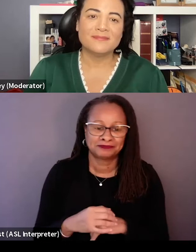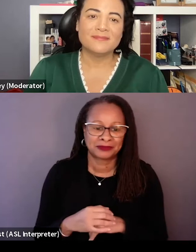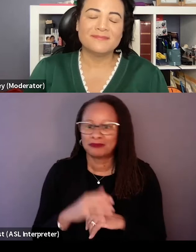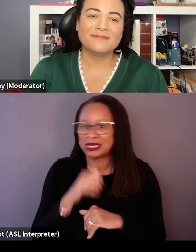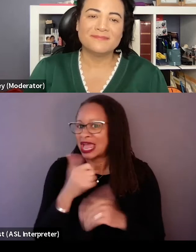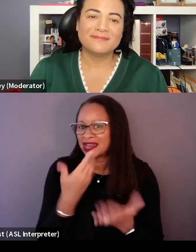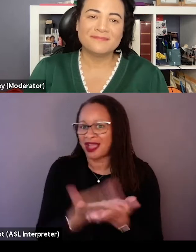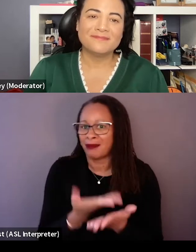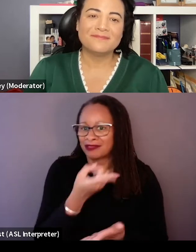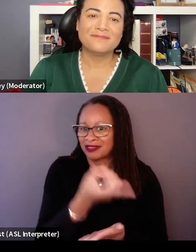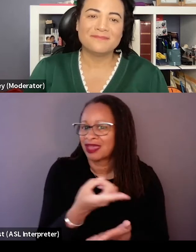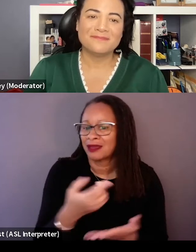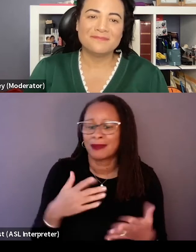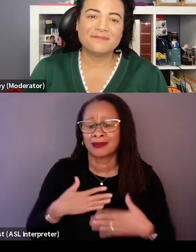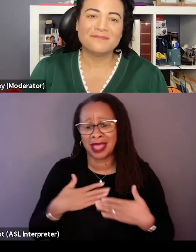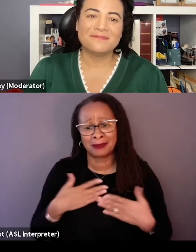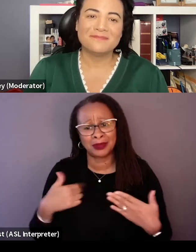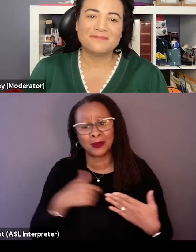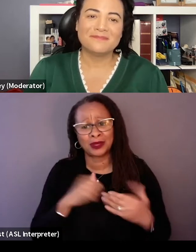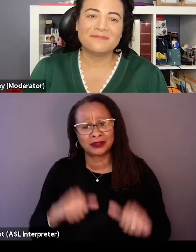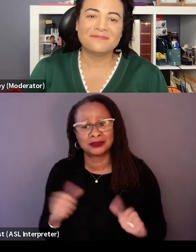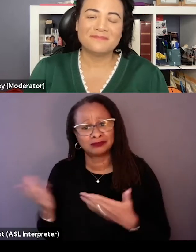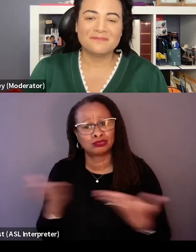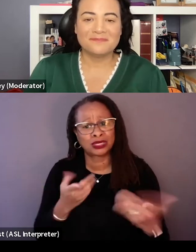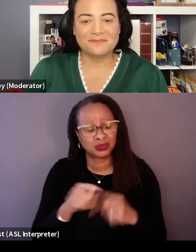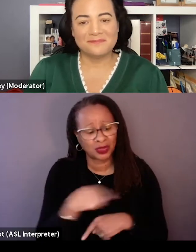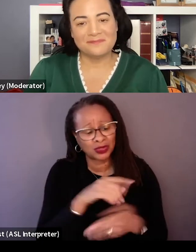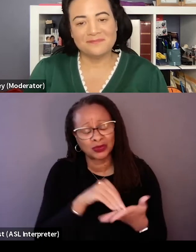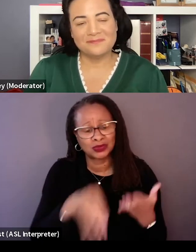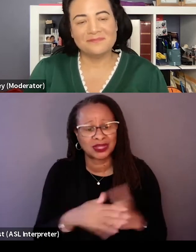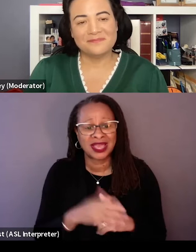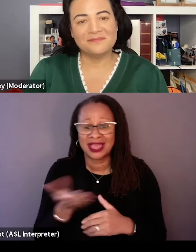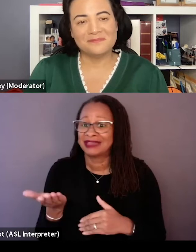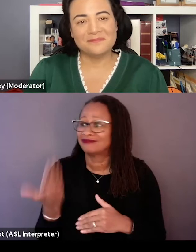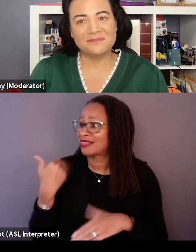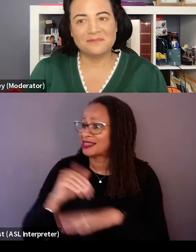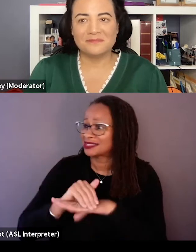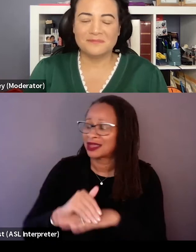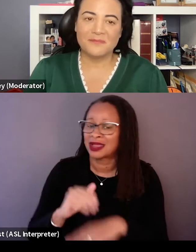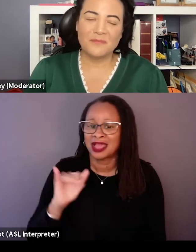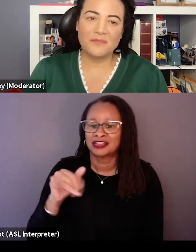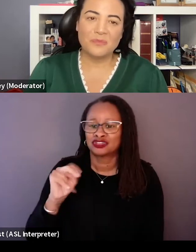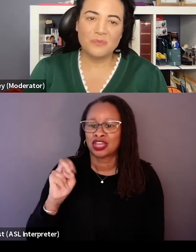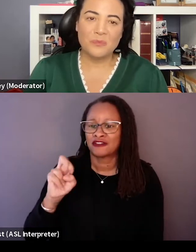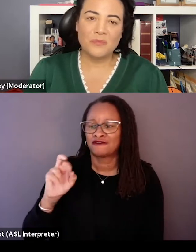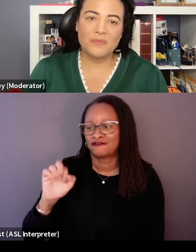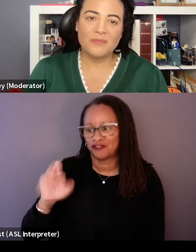And so I was glad that we were able to bring it to them. And even last night, Jennifer Trosper, who is a mission manager in the film,